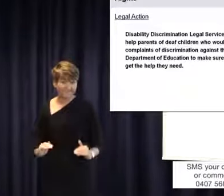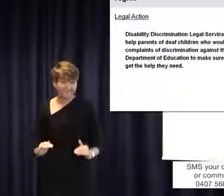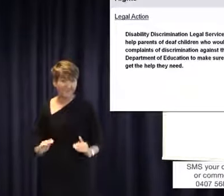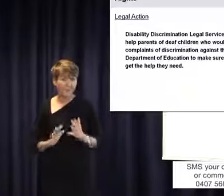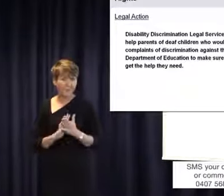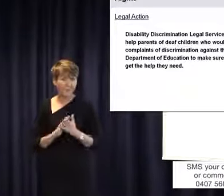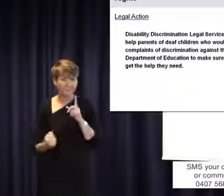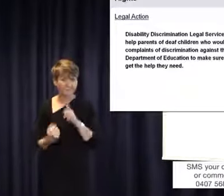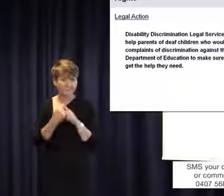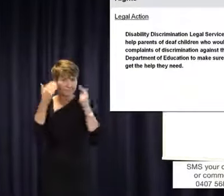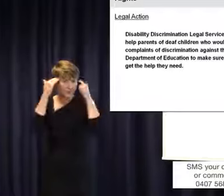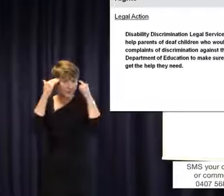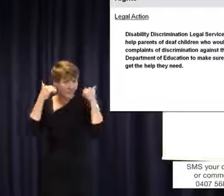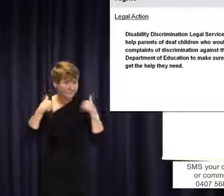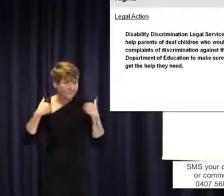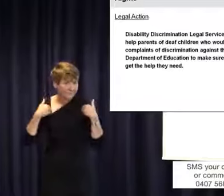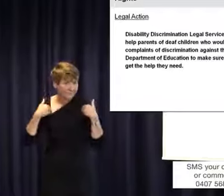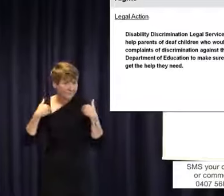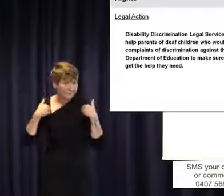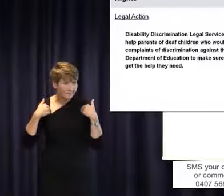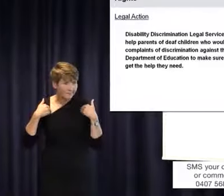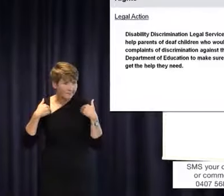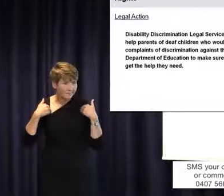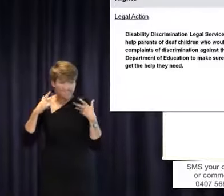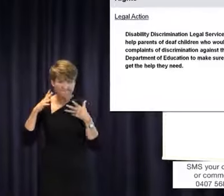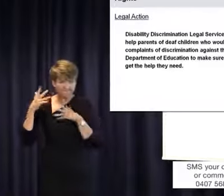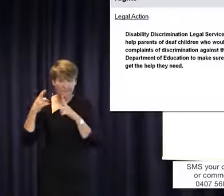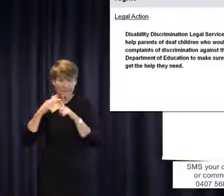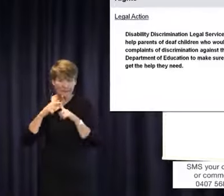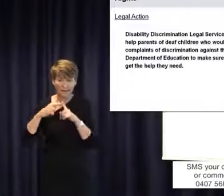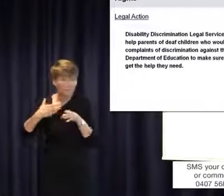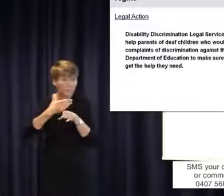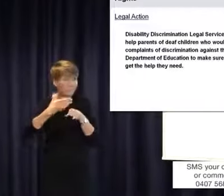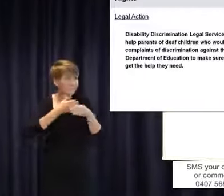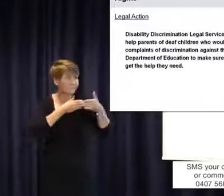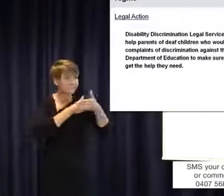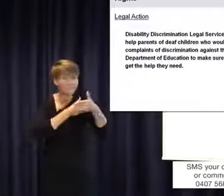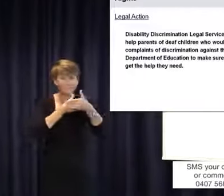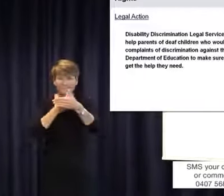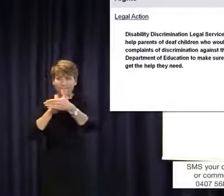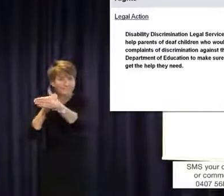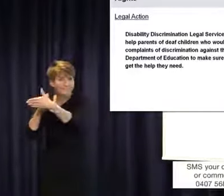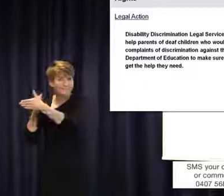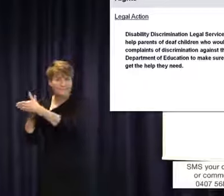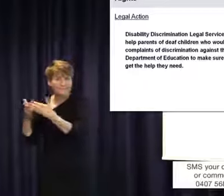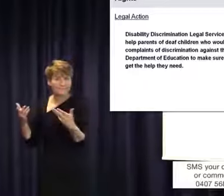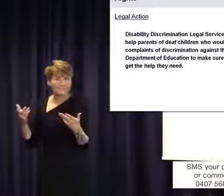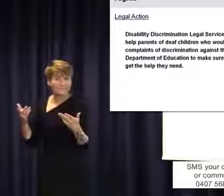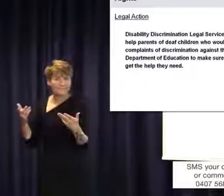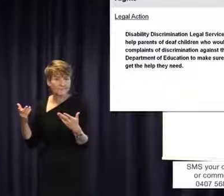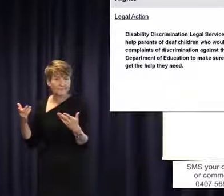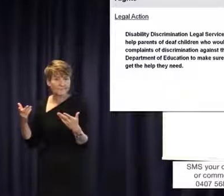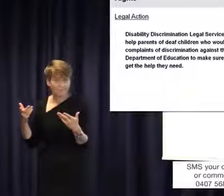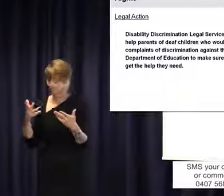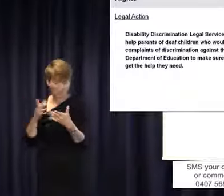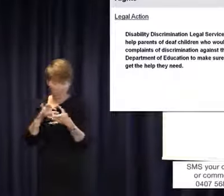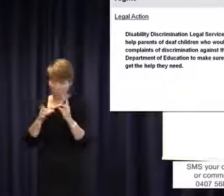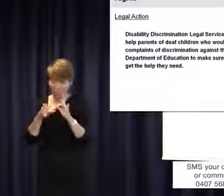encouraging you to pursue what we talk about today and work as a team to see if we can